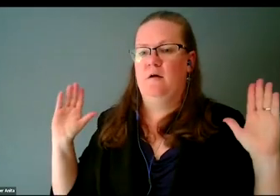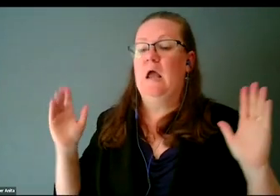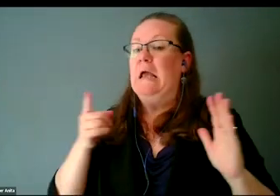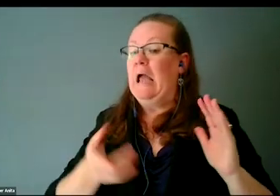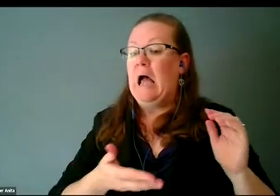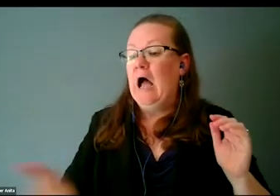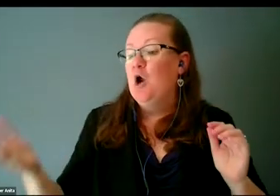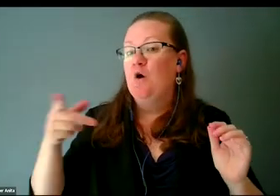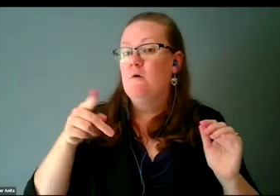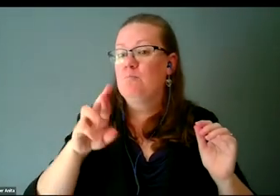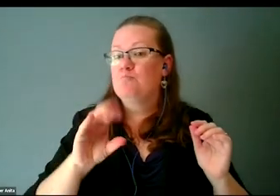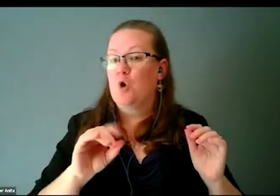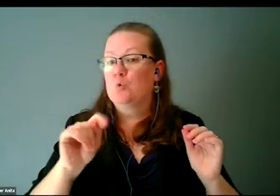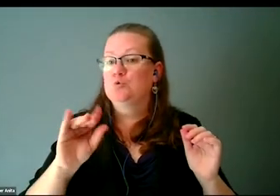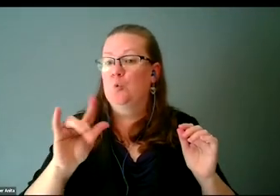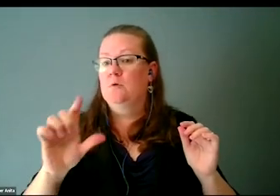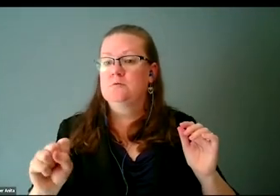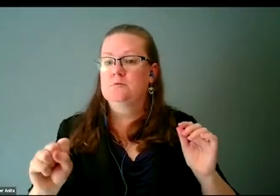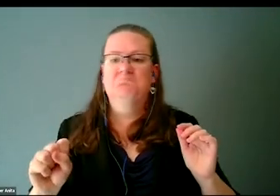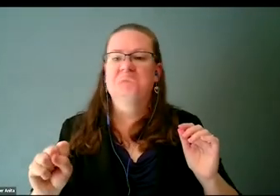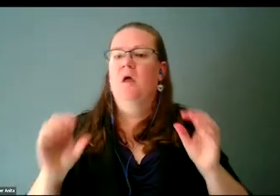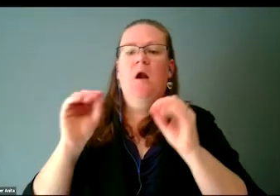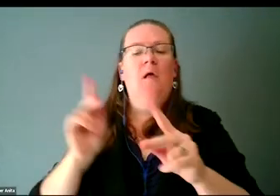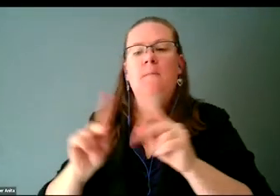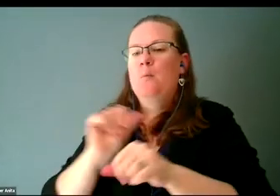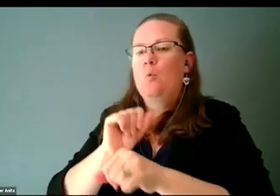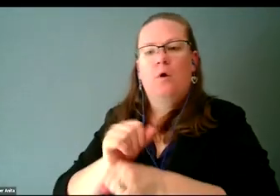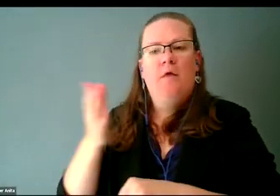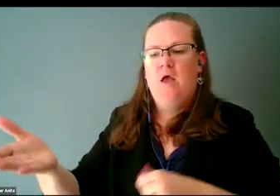in those Reddit spaces were working for Native Instruments.